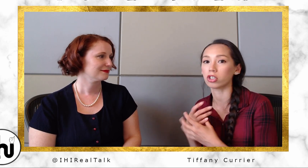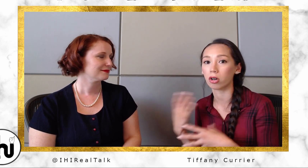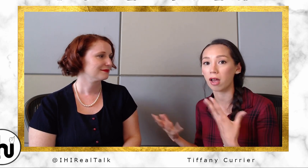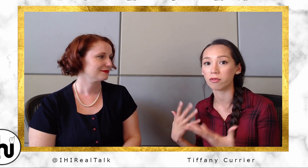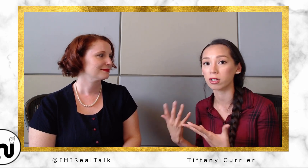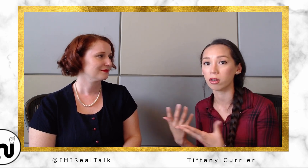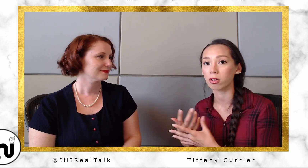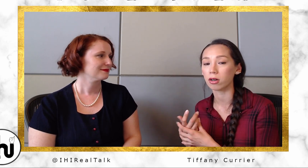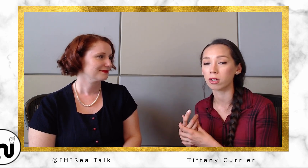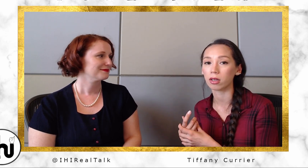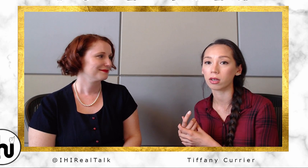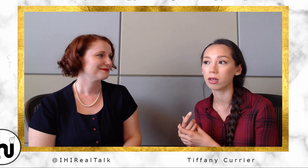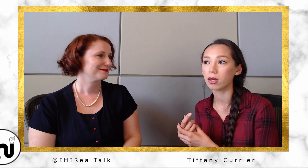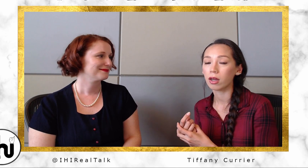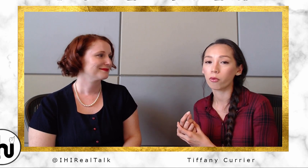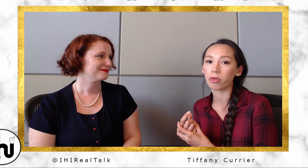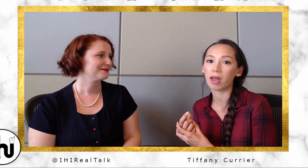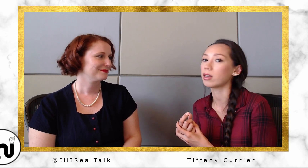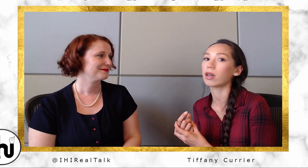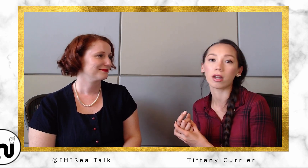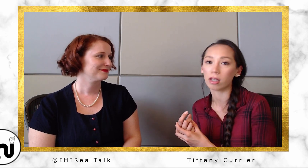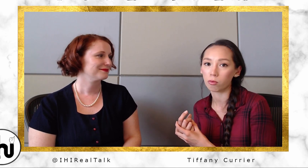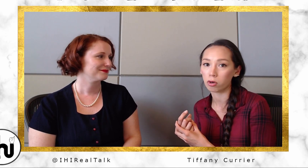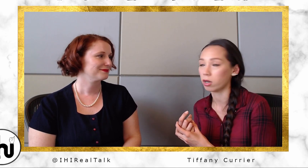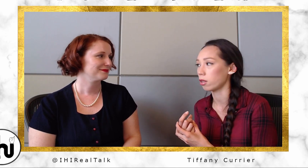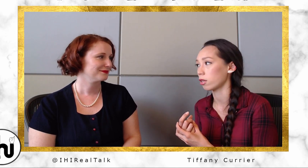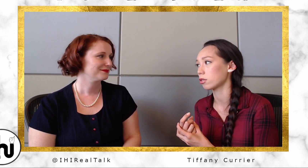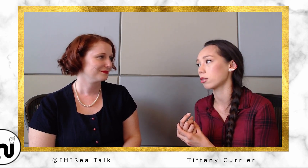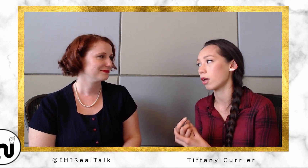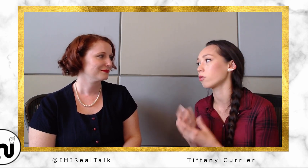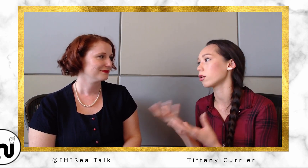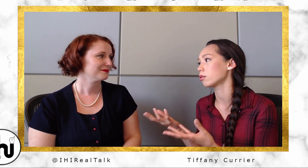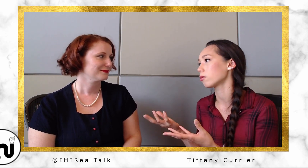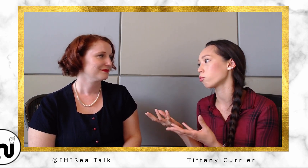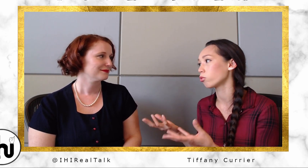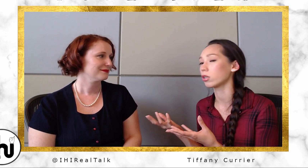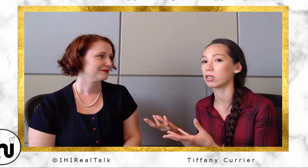together. And I think with any kind of community, that's... that is really essential.